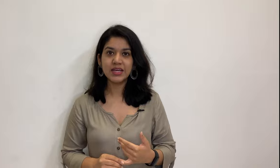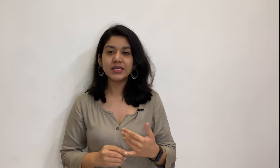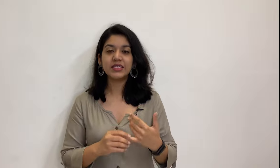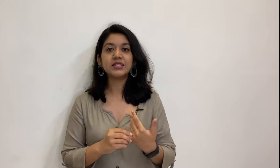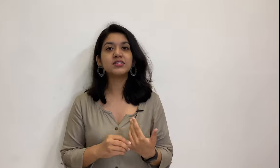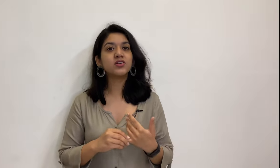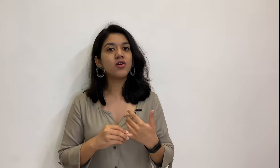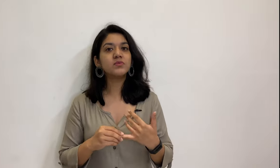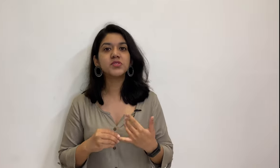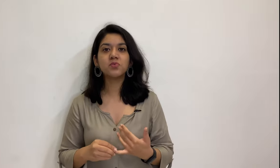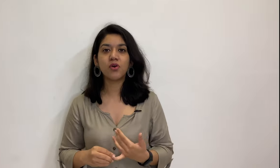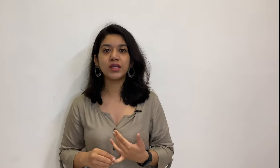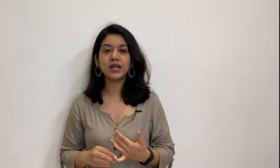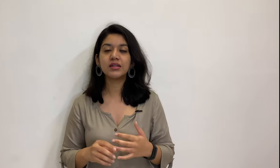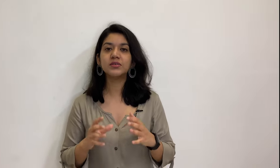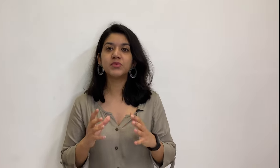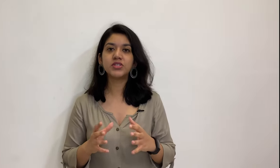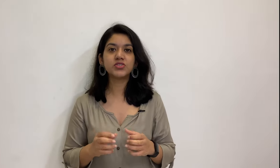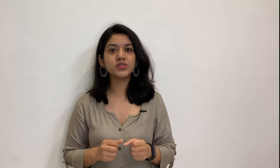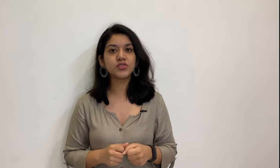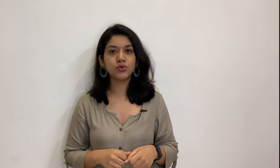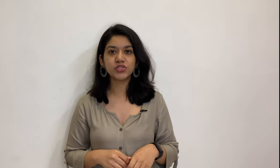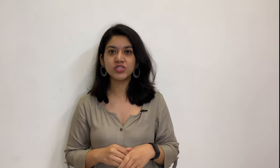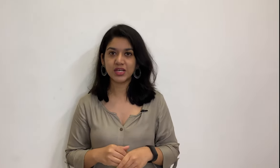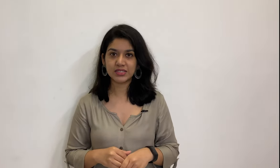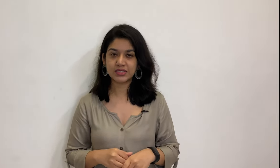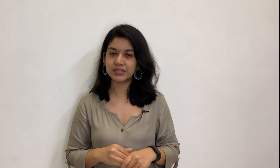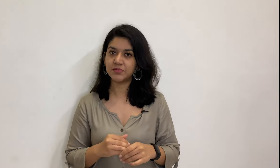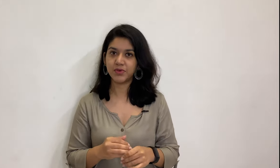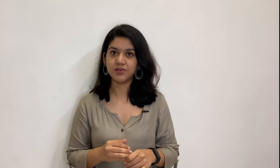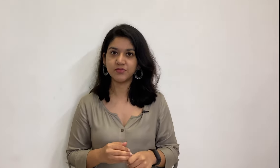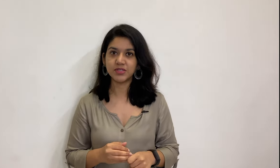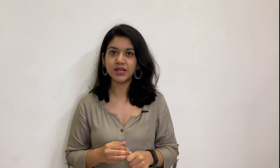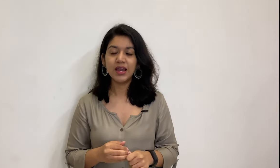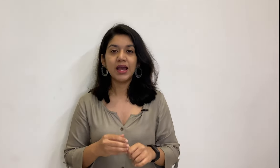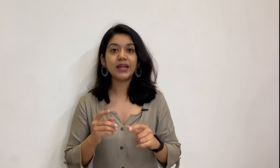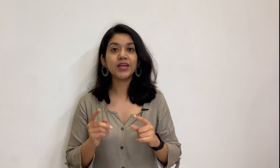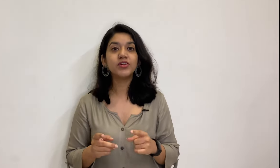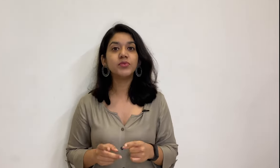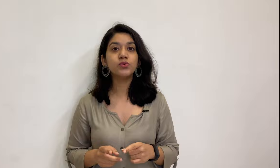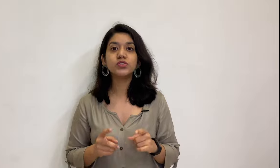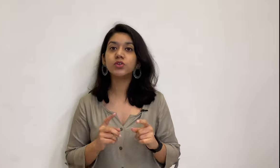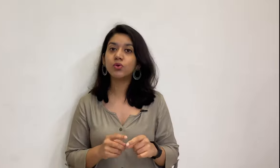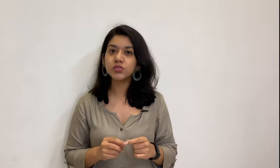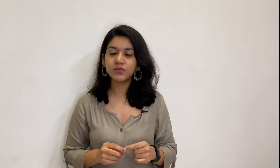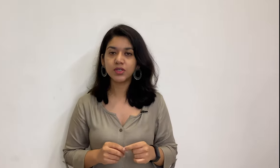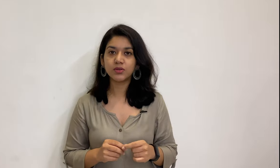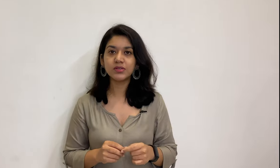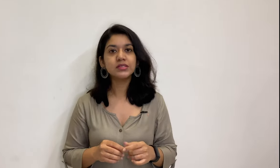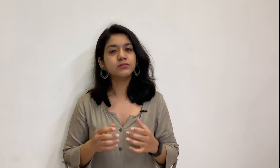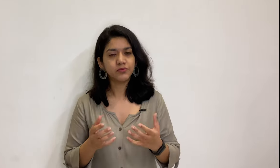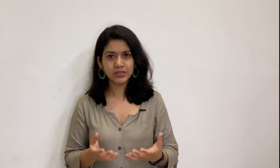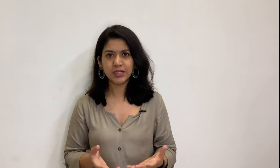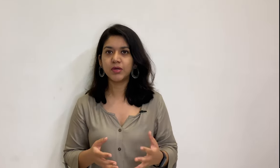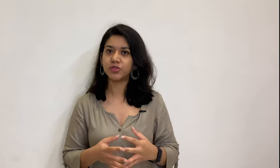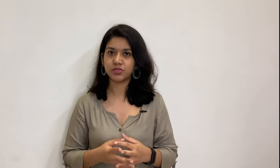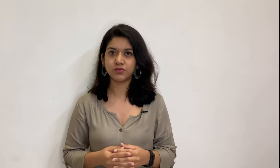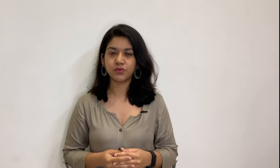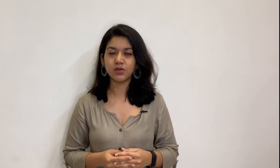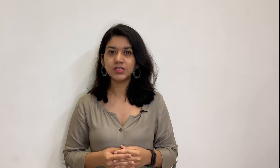It is an autonomous body under the Ministry of Social Justice and Empowerment and I will be using those videos with their permission, of course.